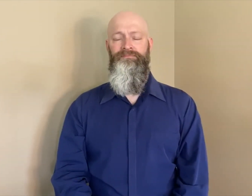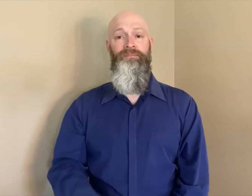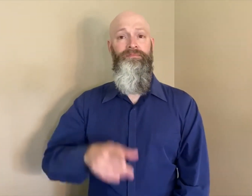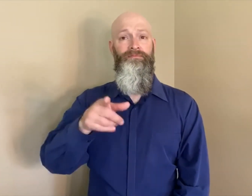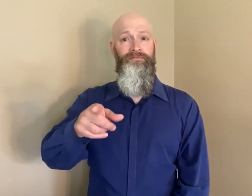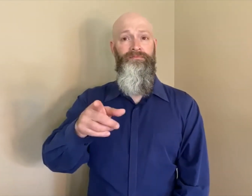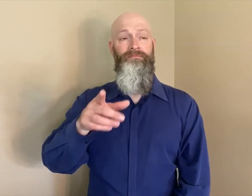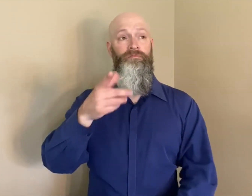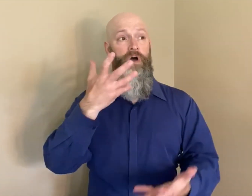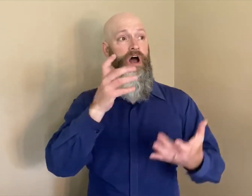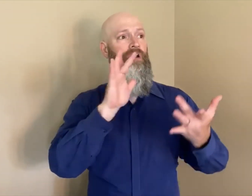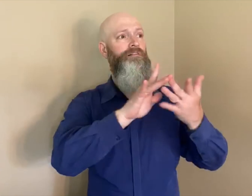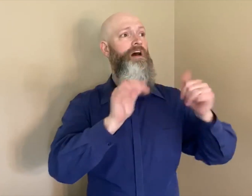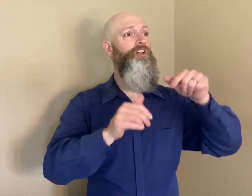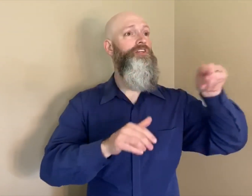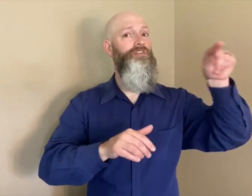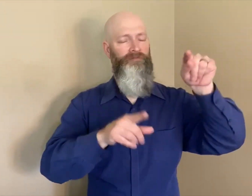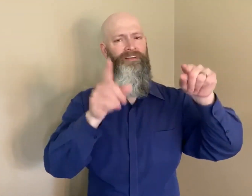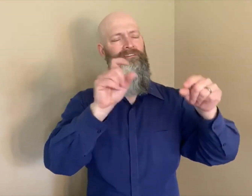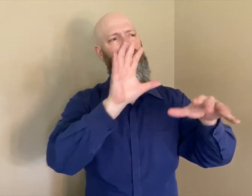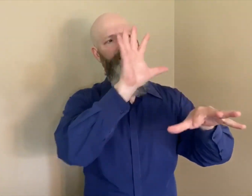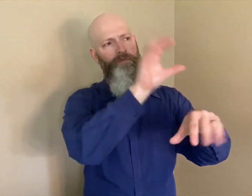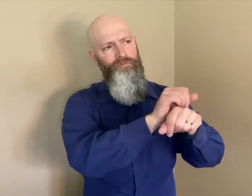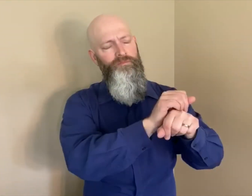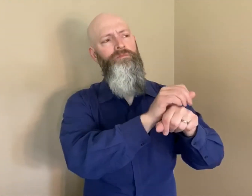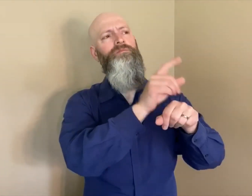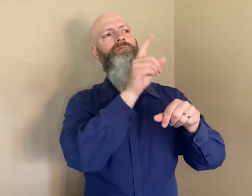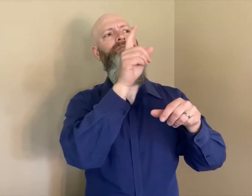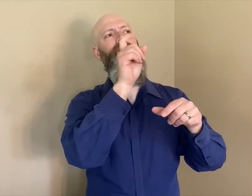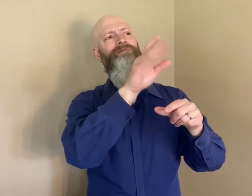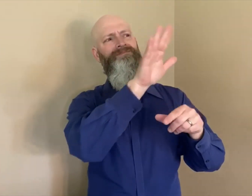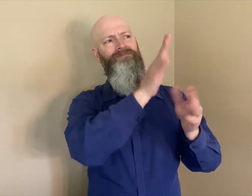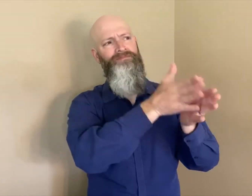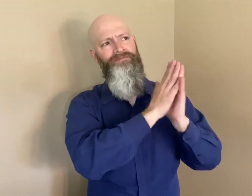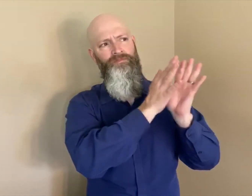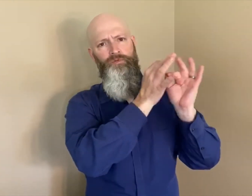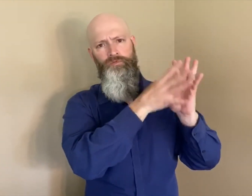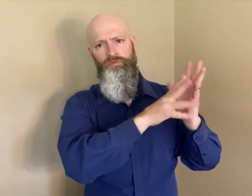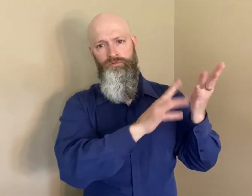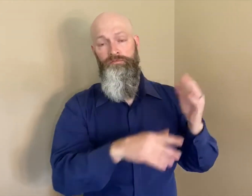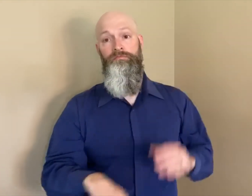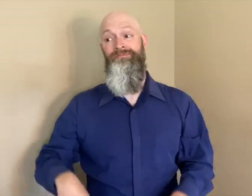All other MDH managed sites are by appointment only and all sites will provide accessibility upon request.